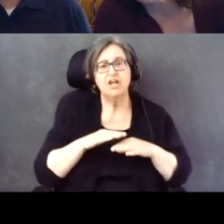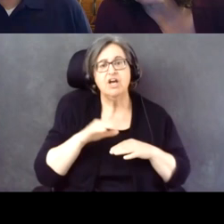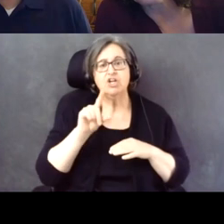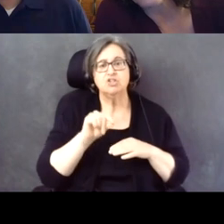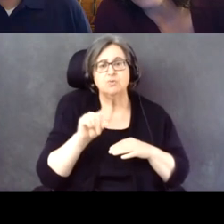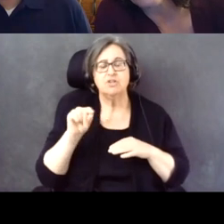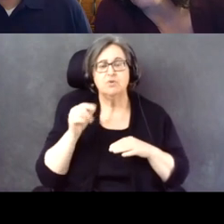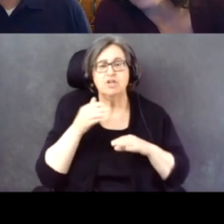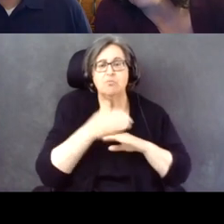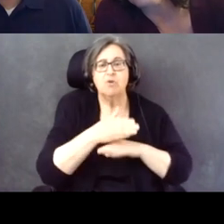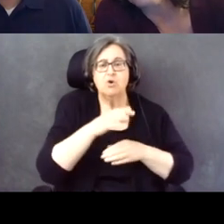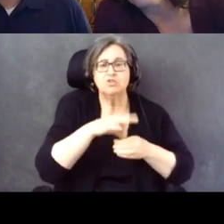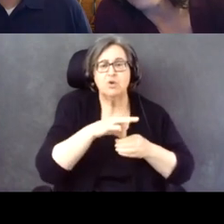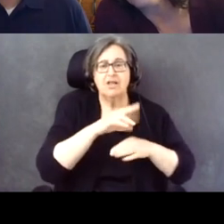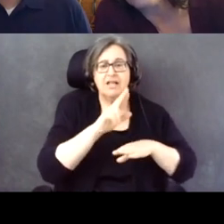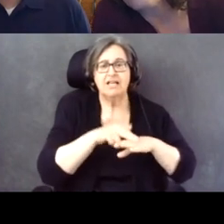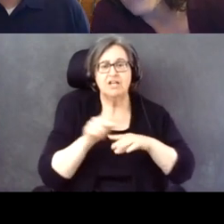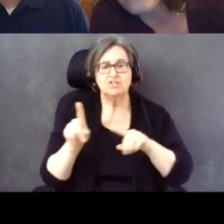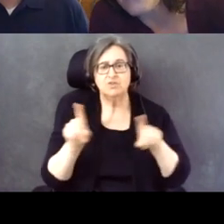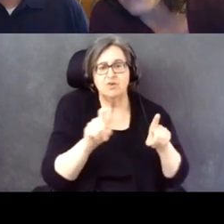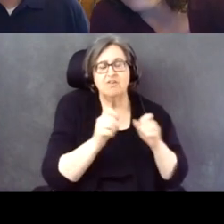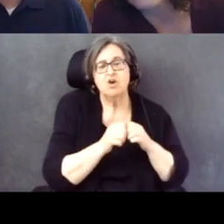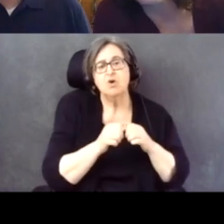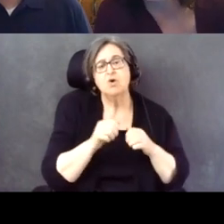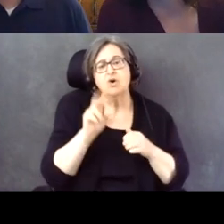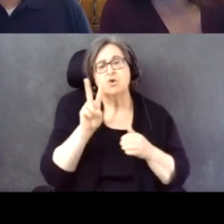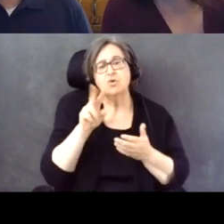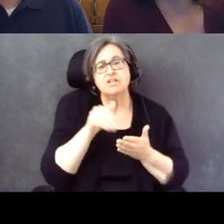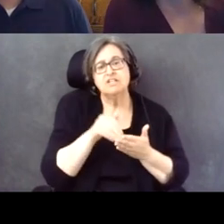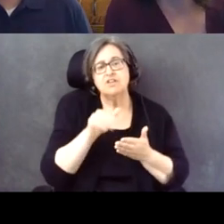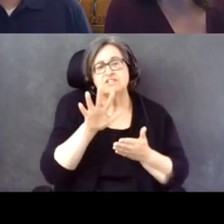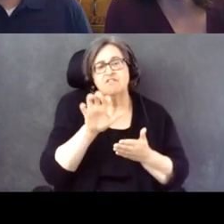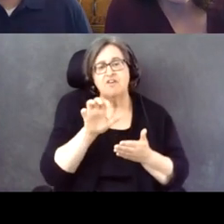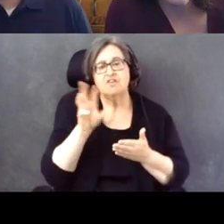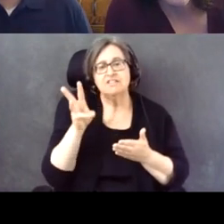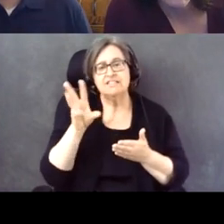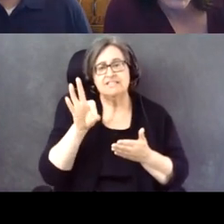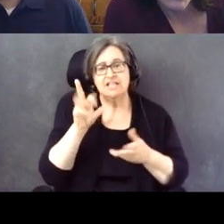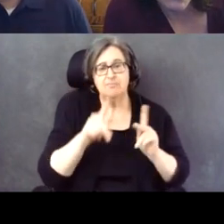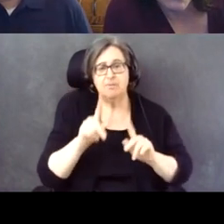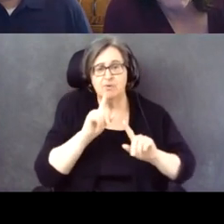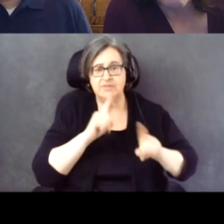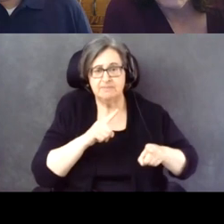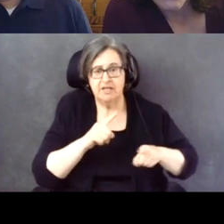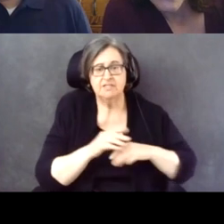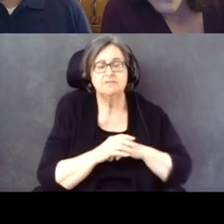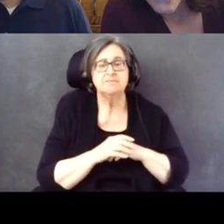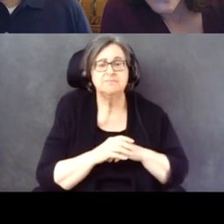survey with 2,569 respondents.